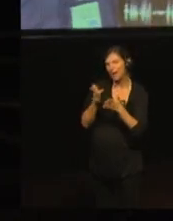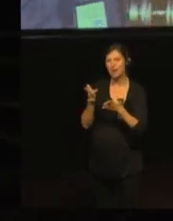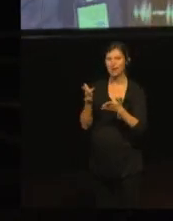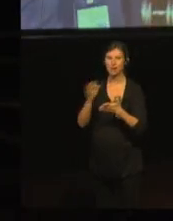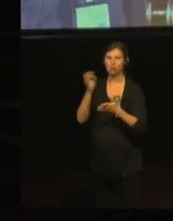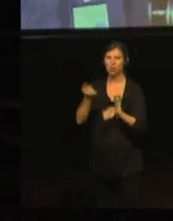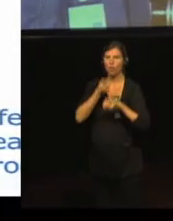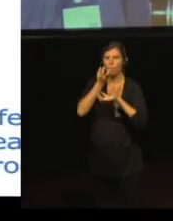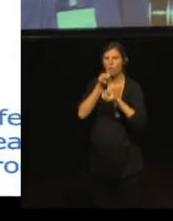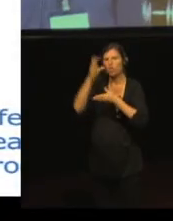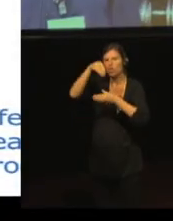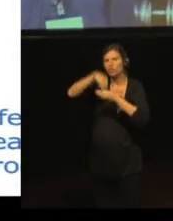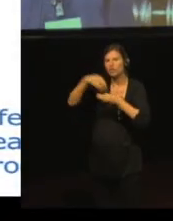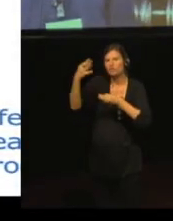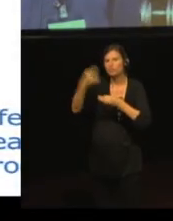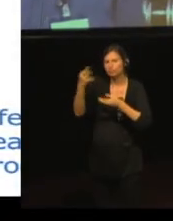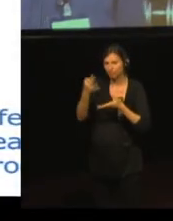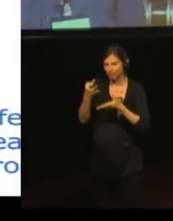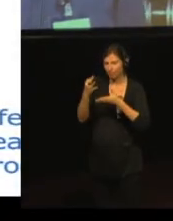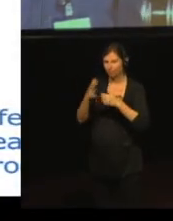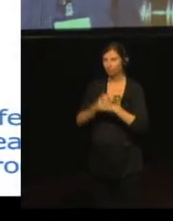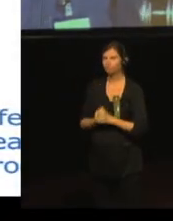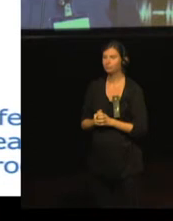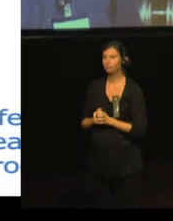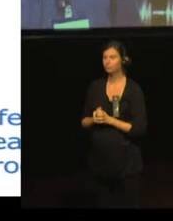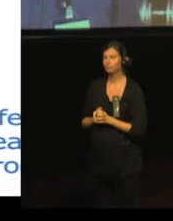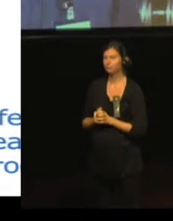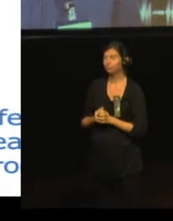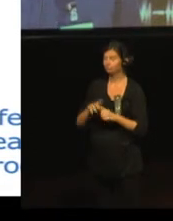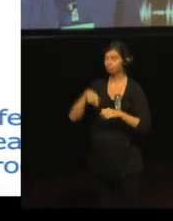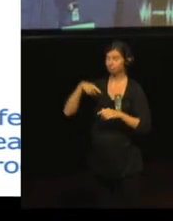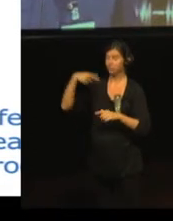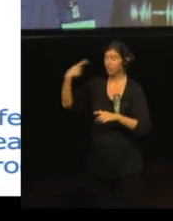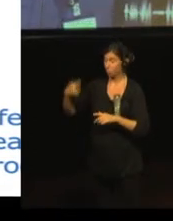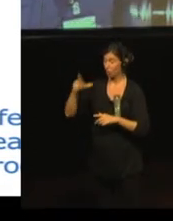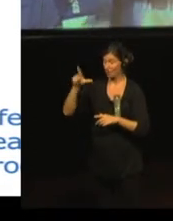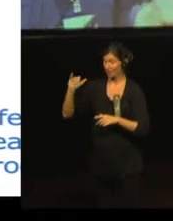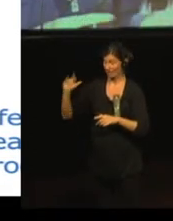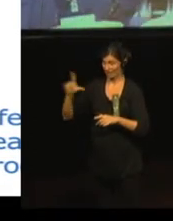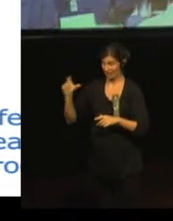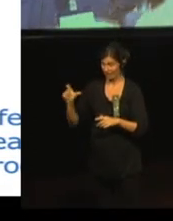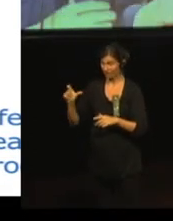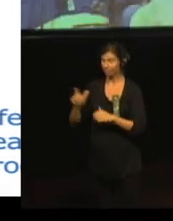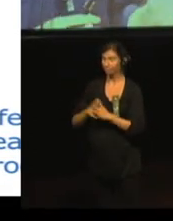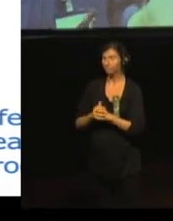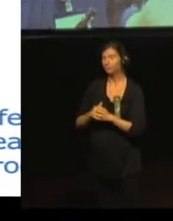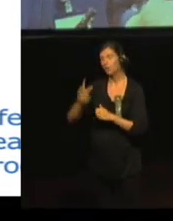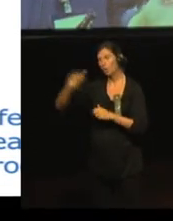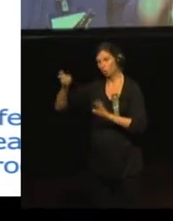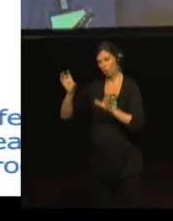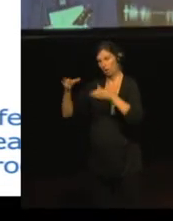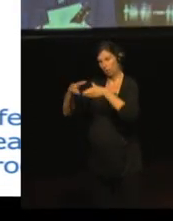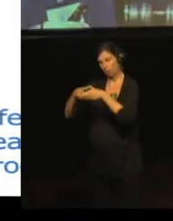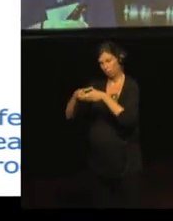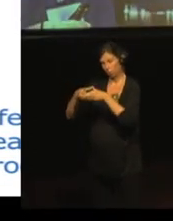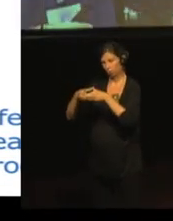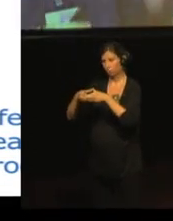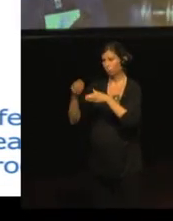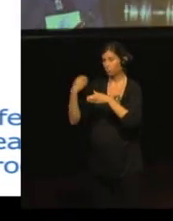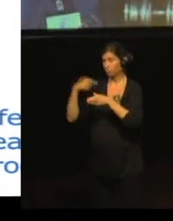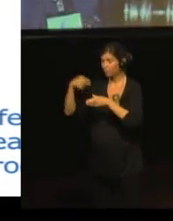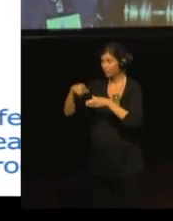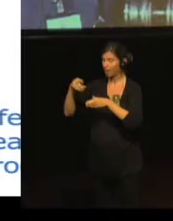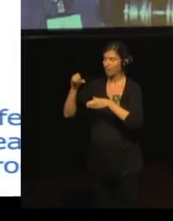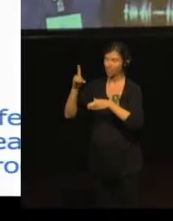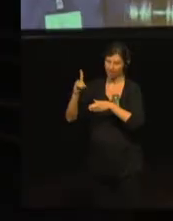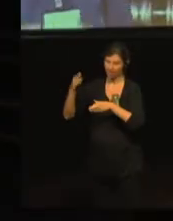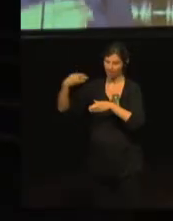Last summer in Lille there was a DbI conference on the same date when we had our third joint meeting.